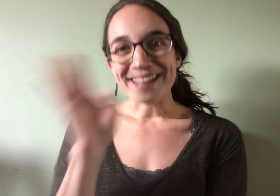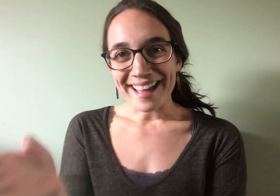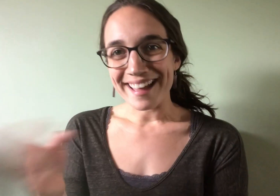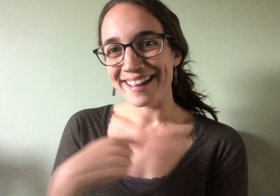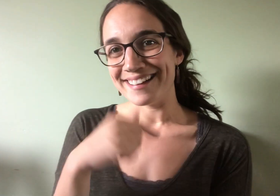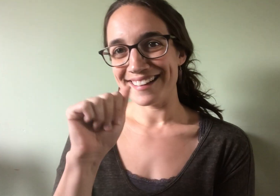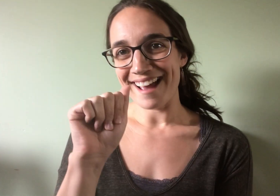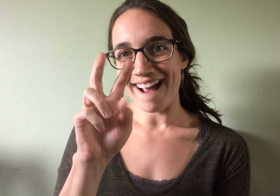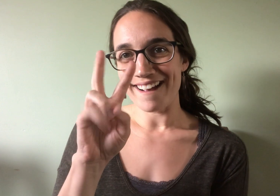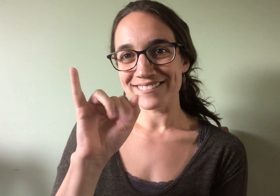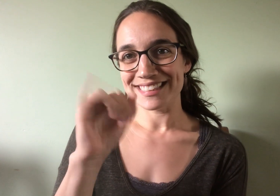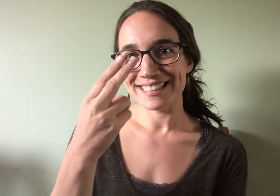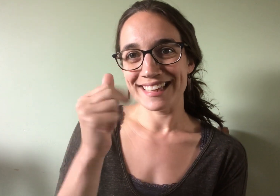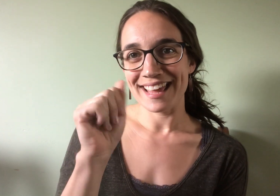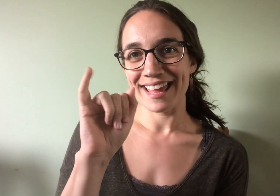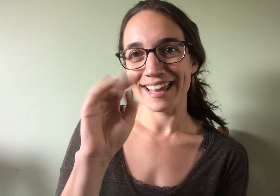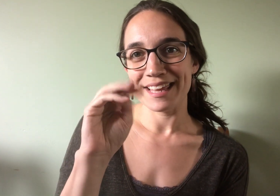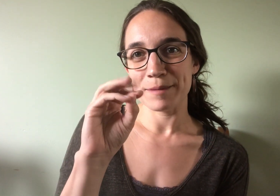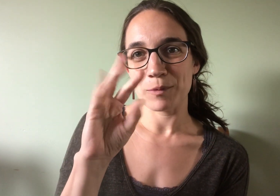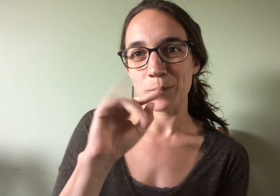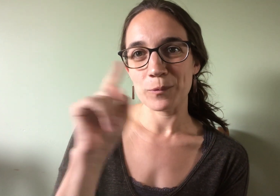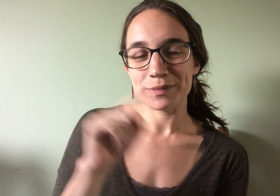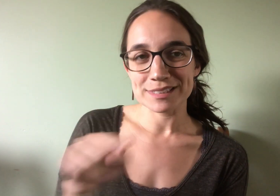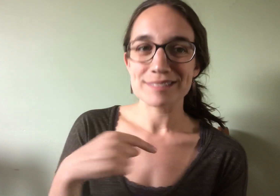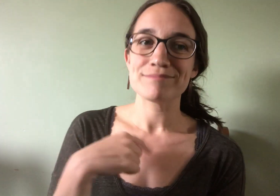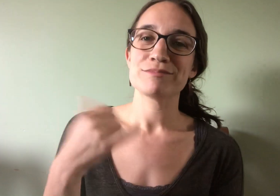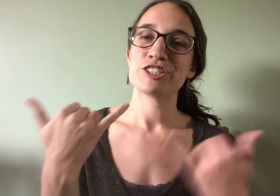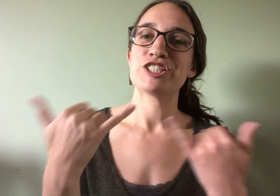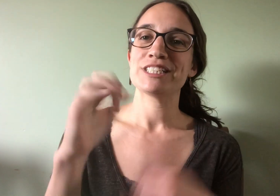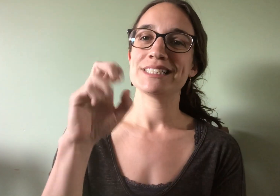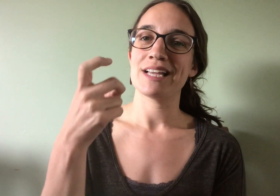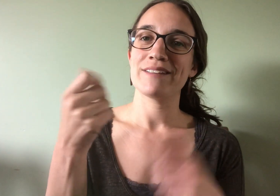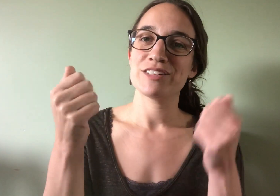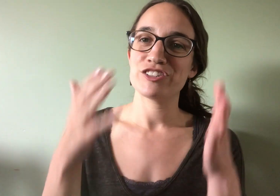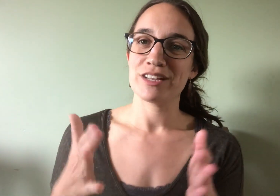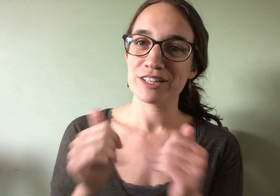Hi, I'm Avi Haimowitz, the current Executive Director